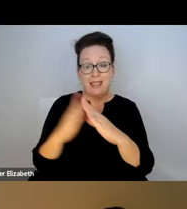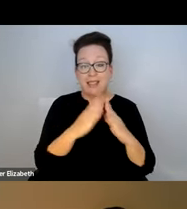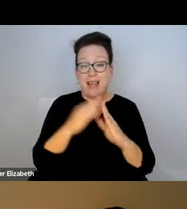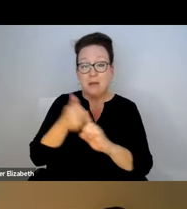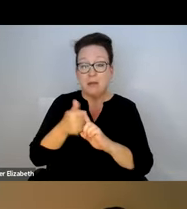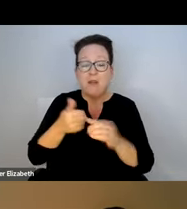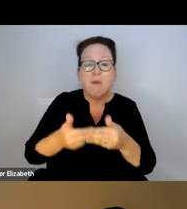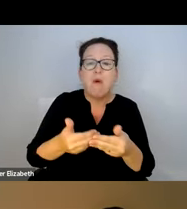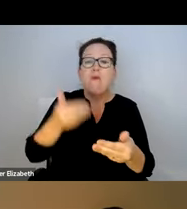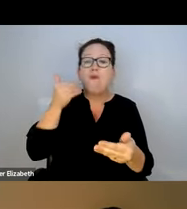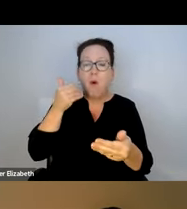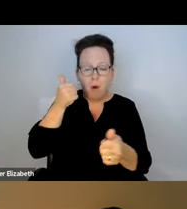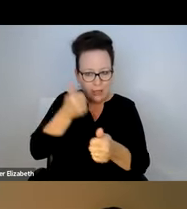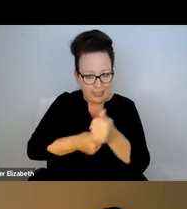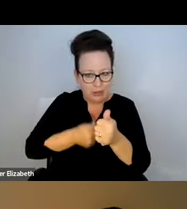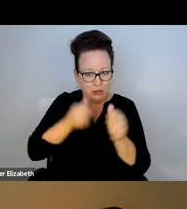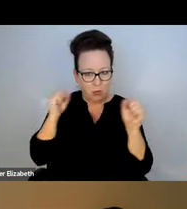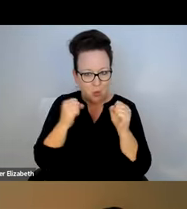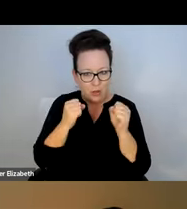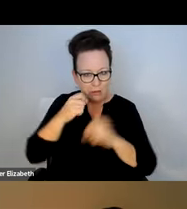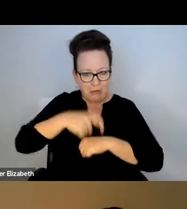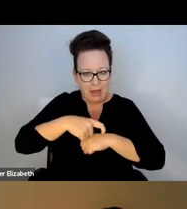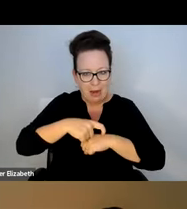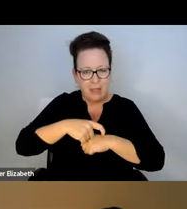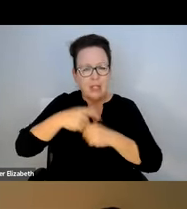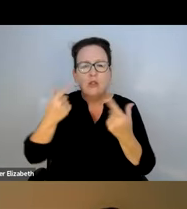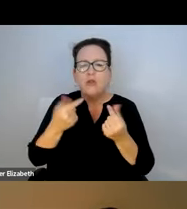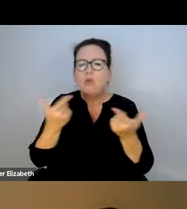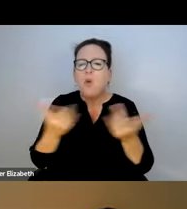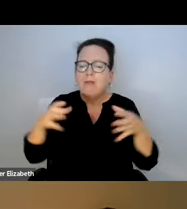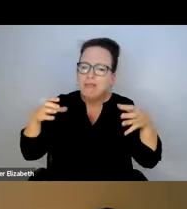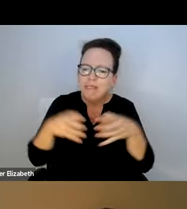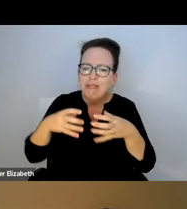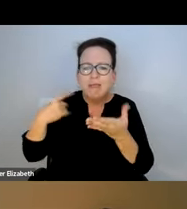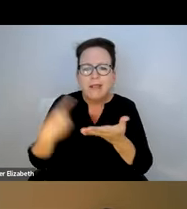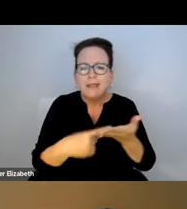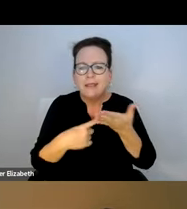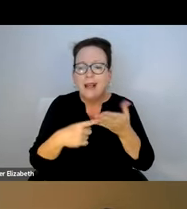WE ARE ACTIVELY COLLABORATING WITH CITIES AND TOWNS IN ADVANCE